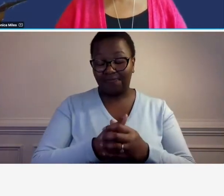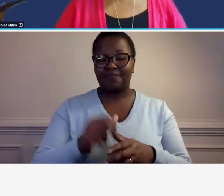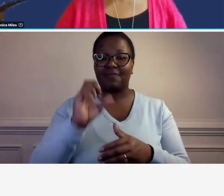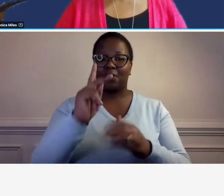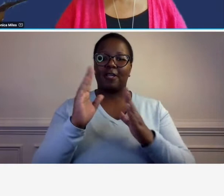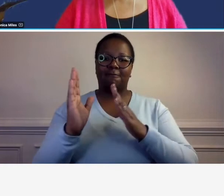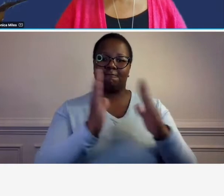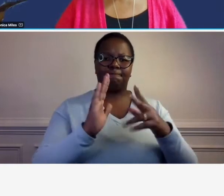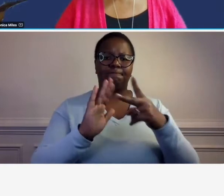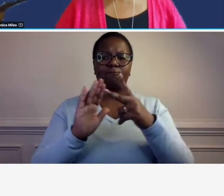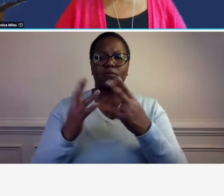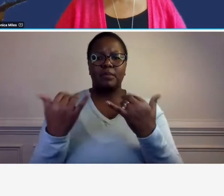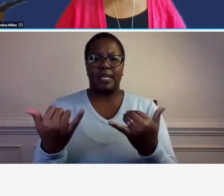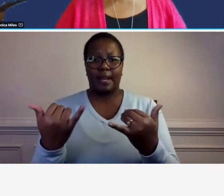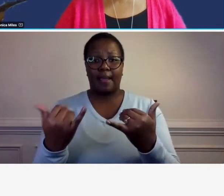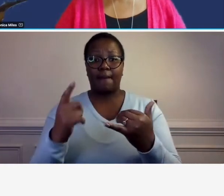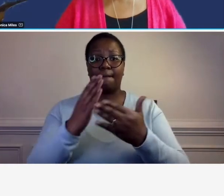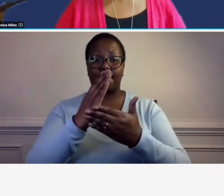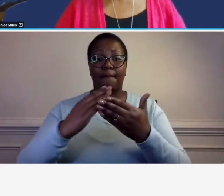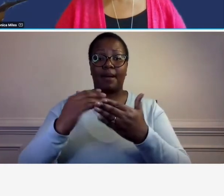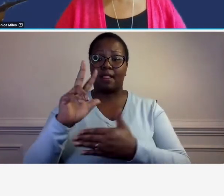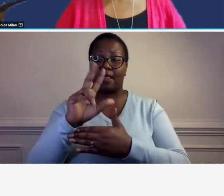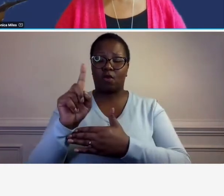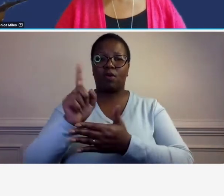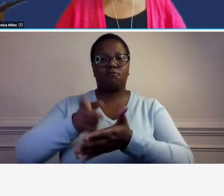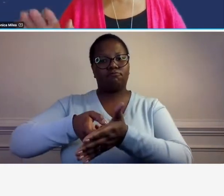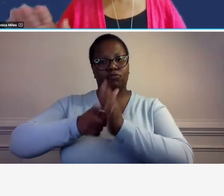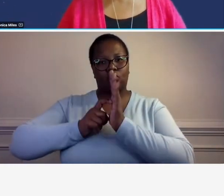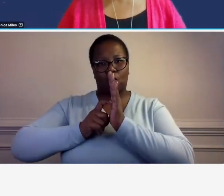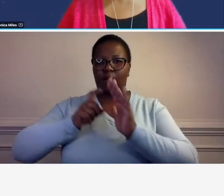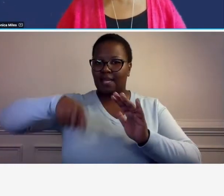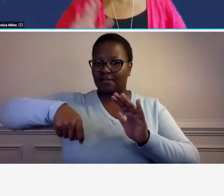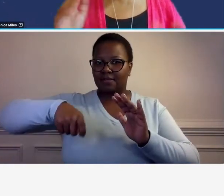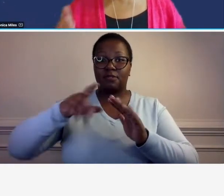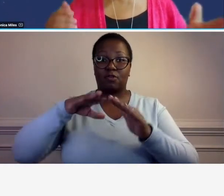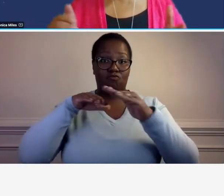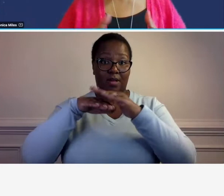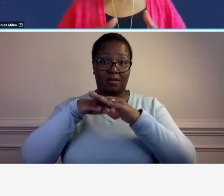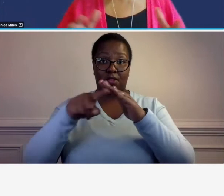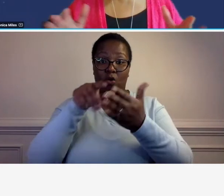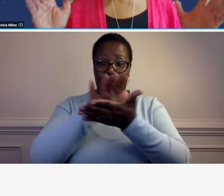so far 31 is a requirement so you're going to you have access now to the entire document and it's